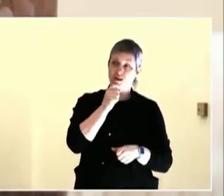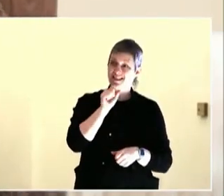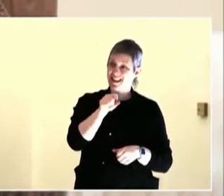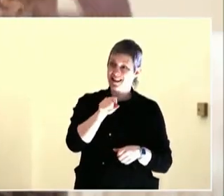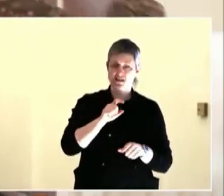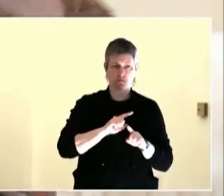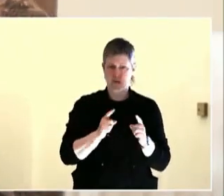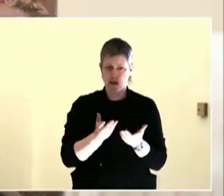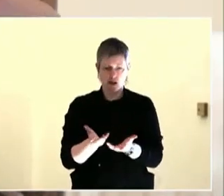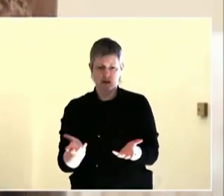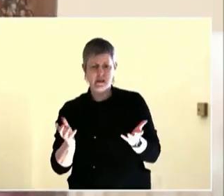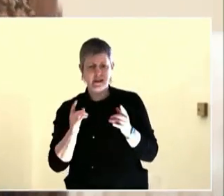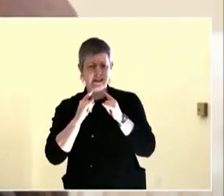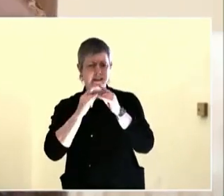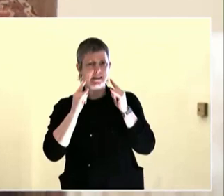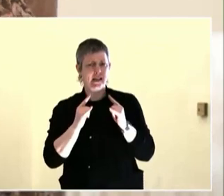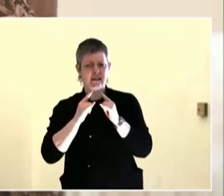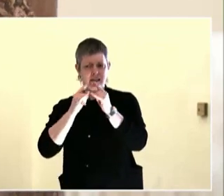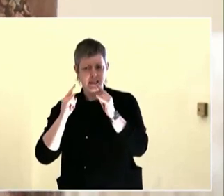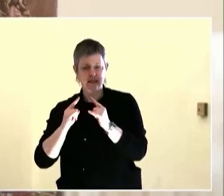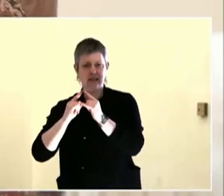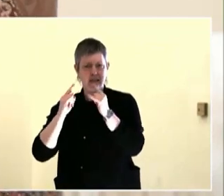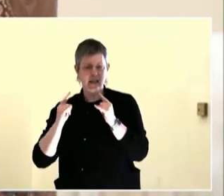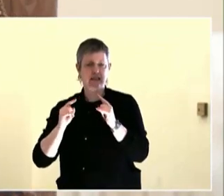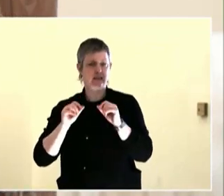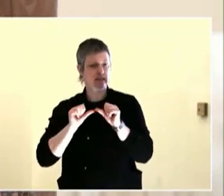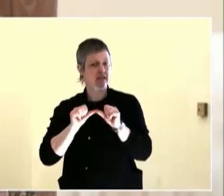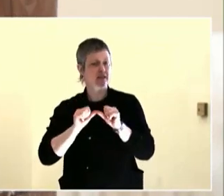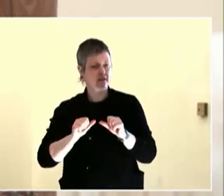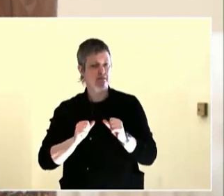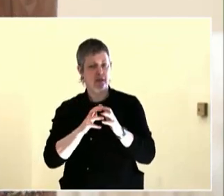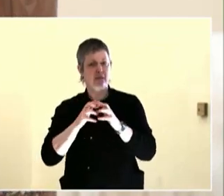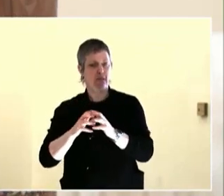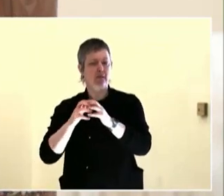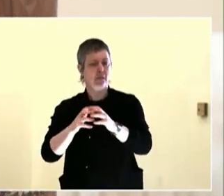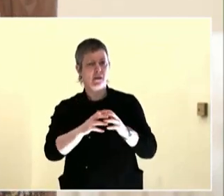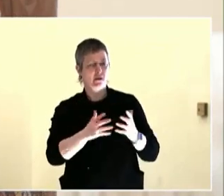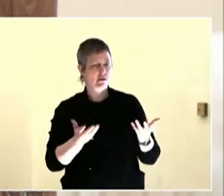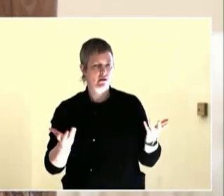Was it behavioral health issues? Was it -- and this is typically